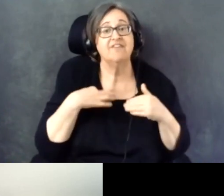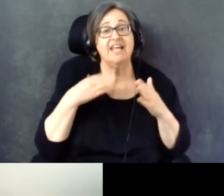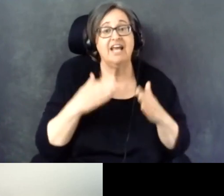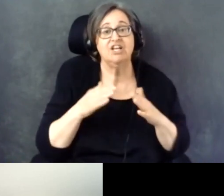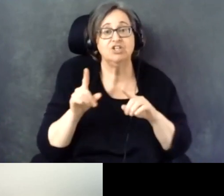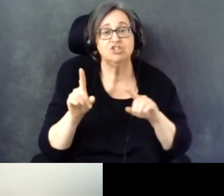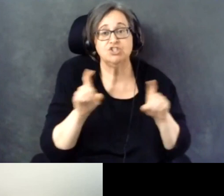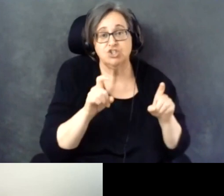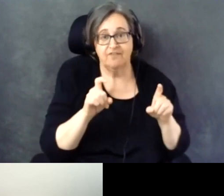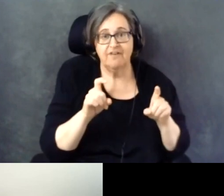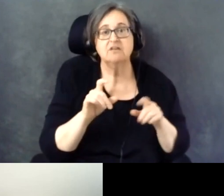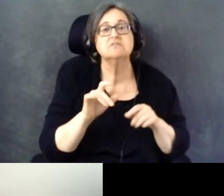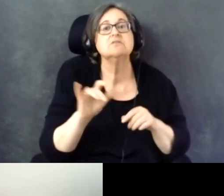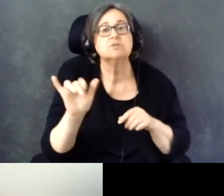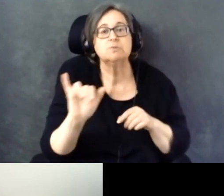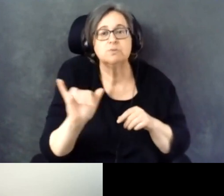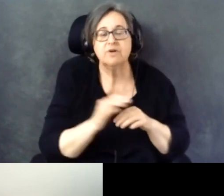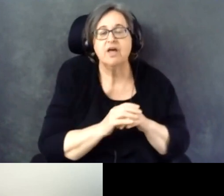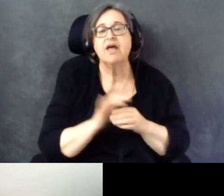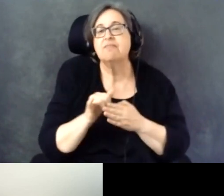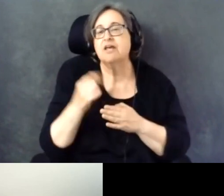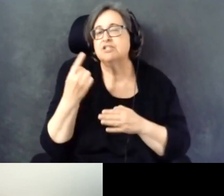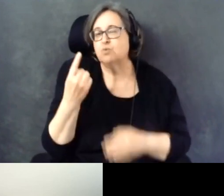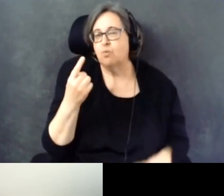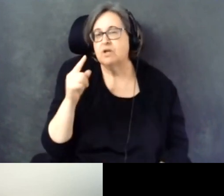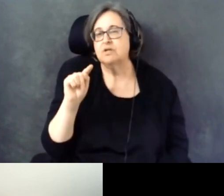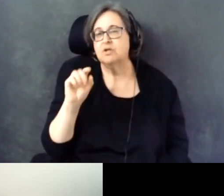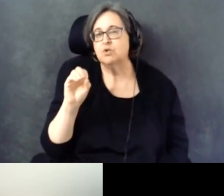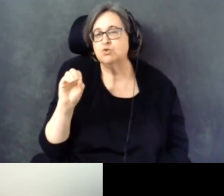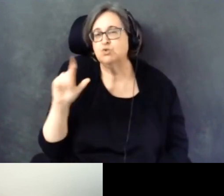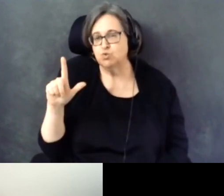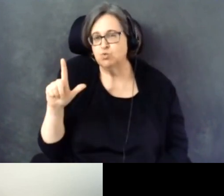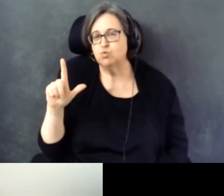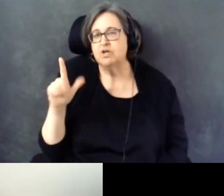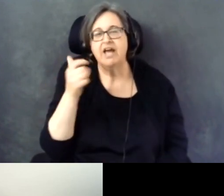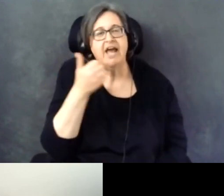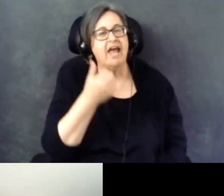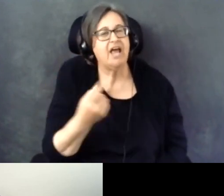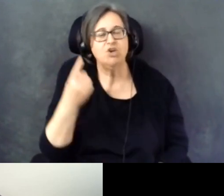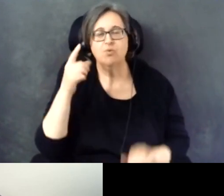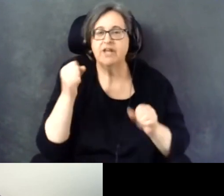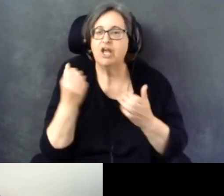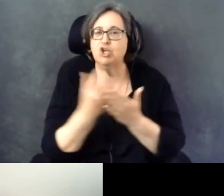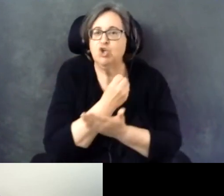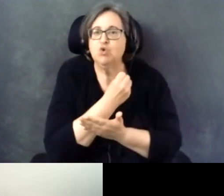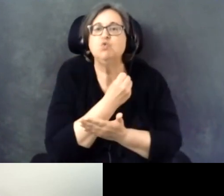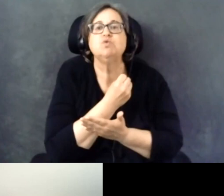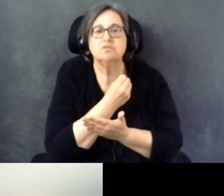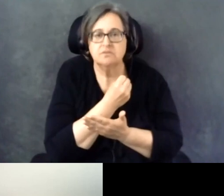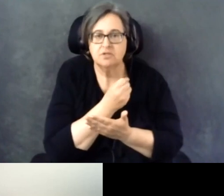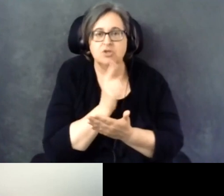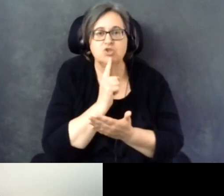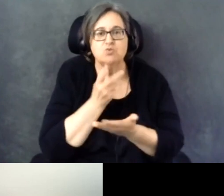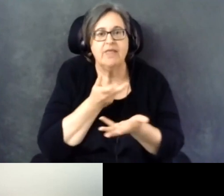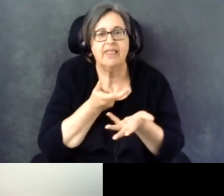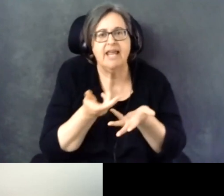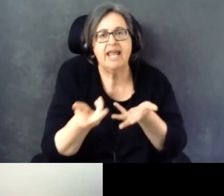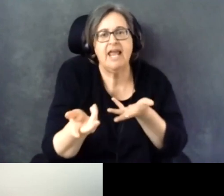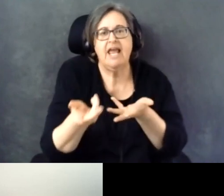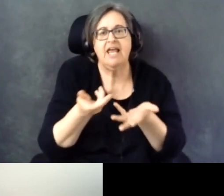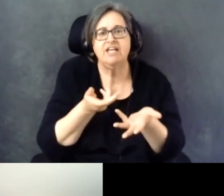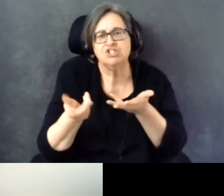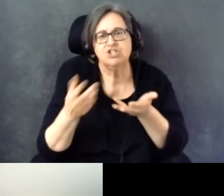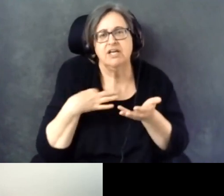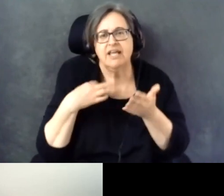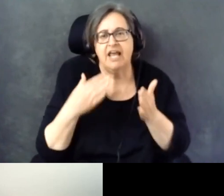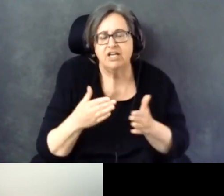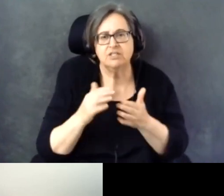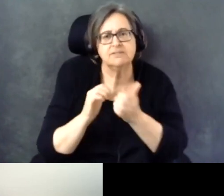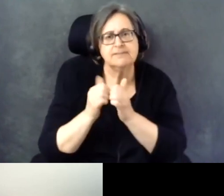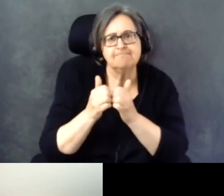And that's one tool anyone can use to engage candidates more on issues and get them to